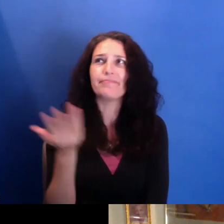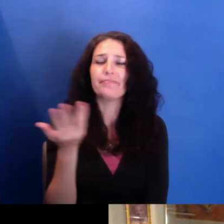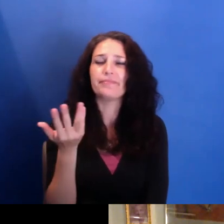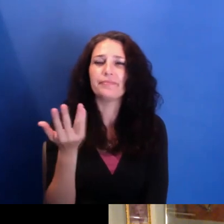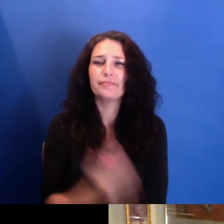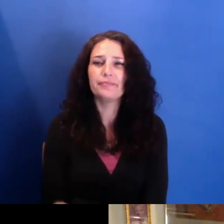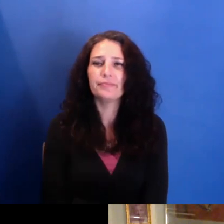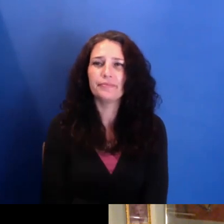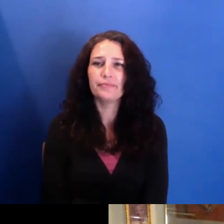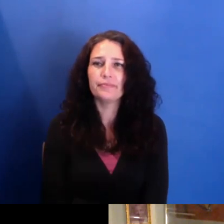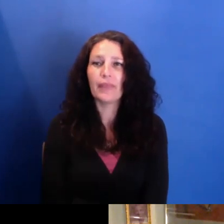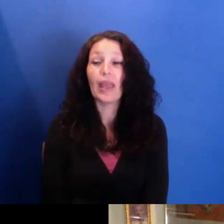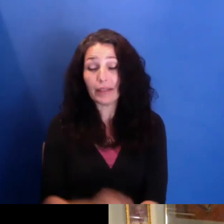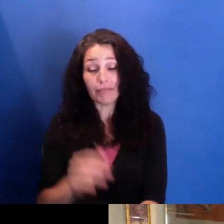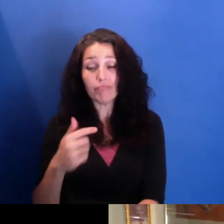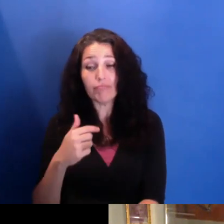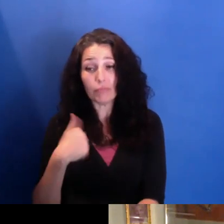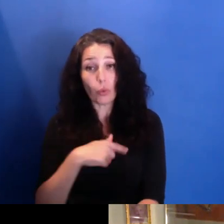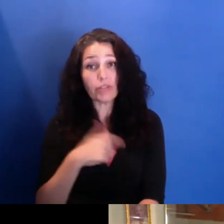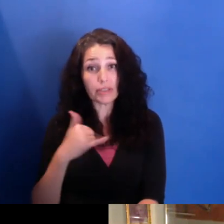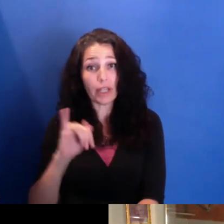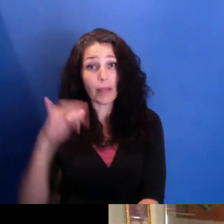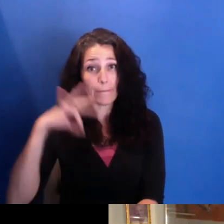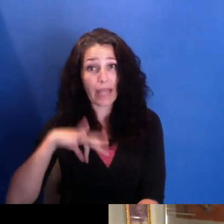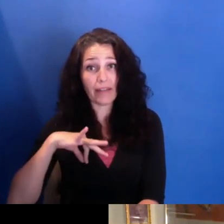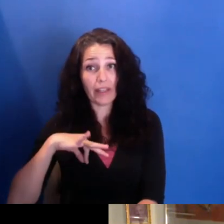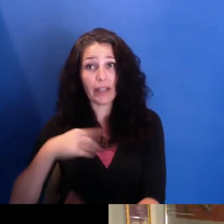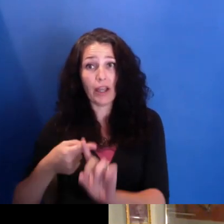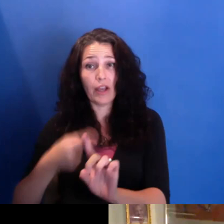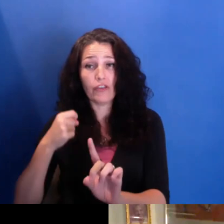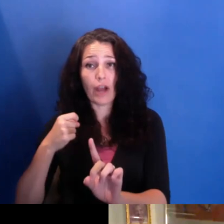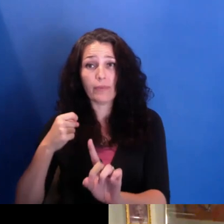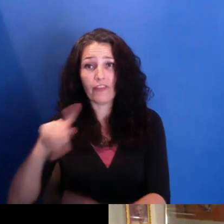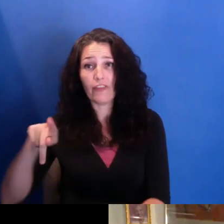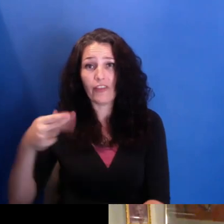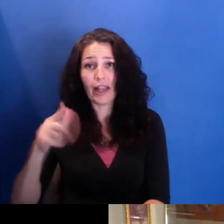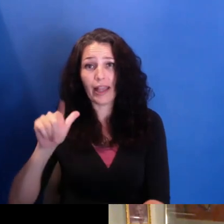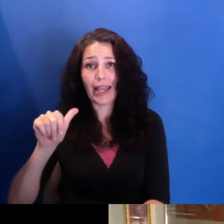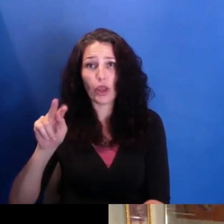now we are benefiting from some philanthropic resources, for sure.